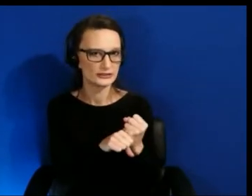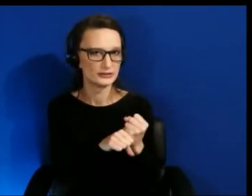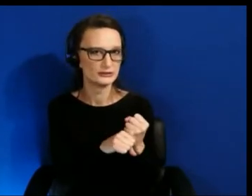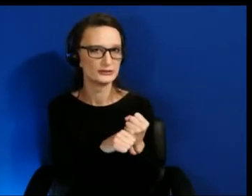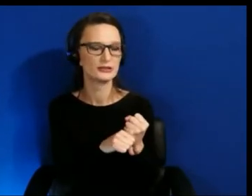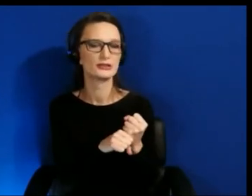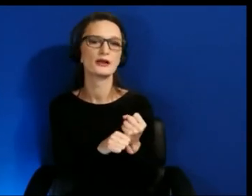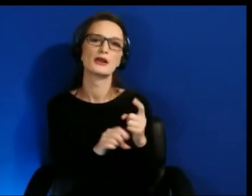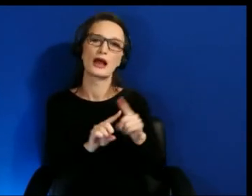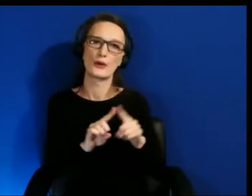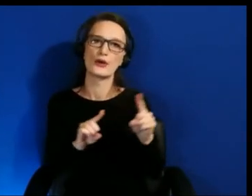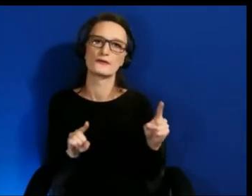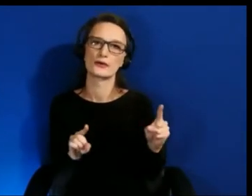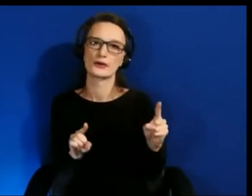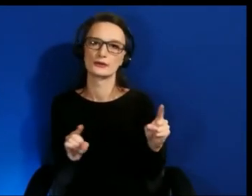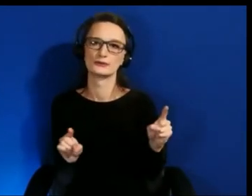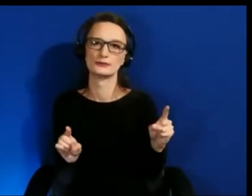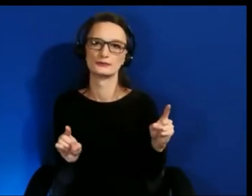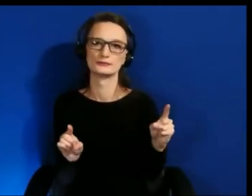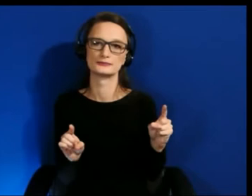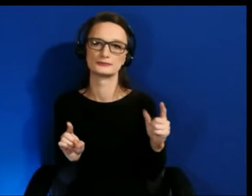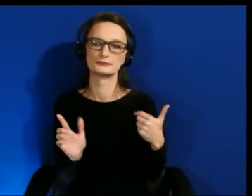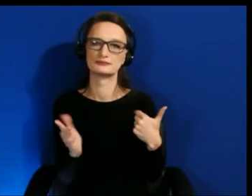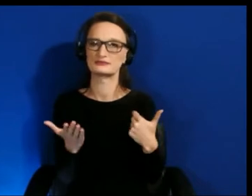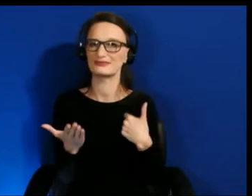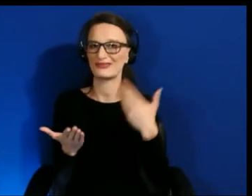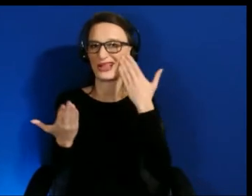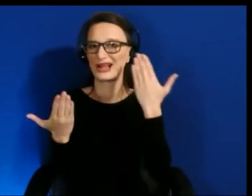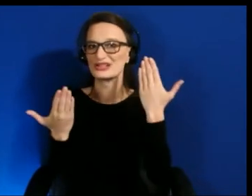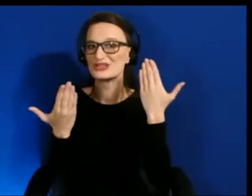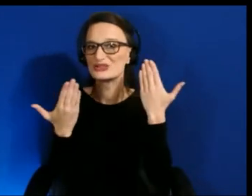However, i don't know what I don't know.